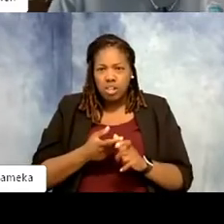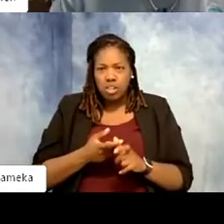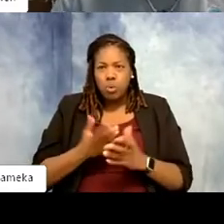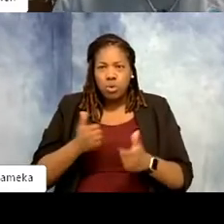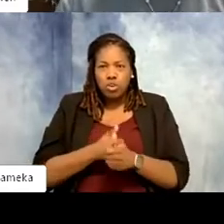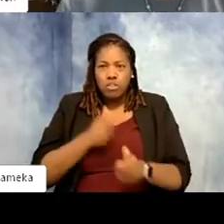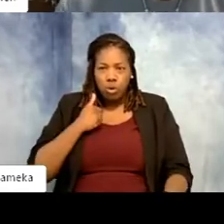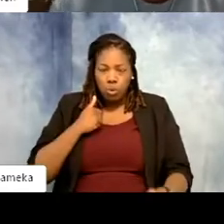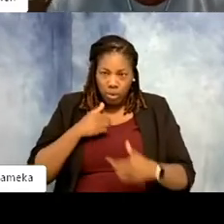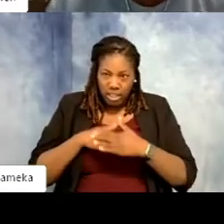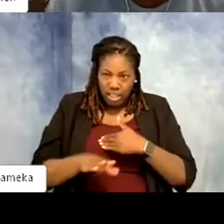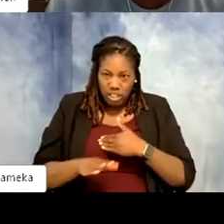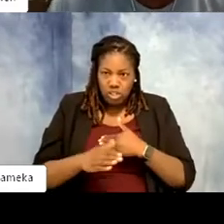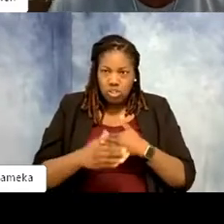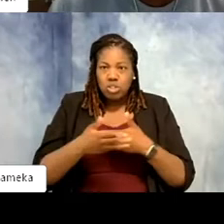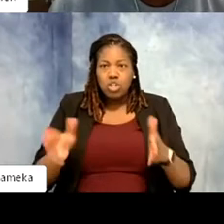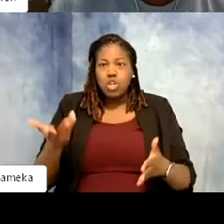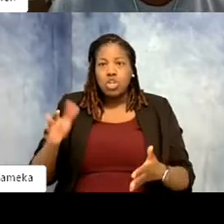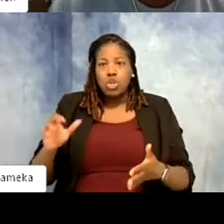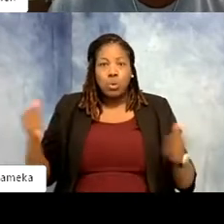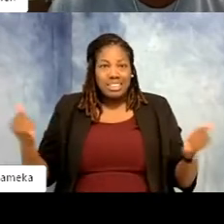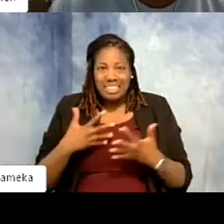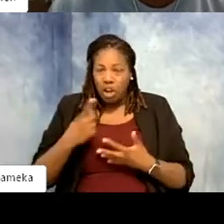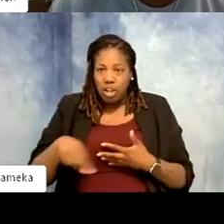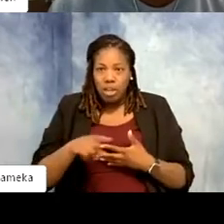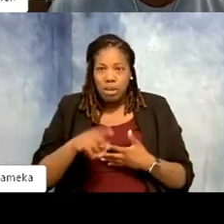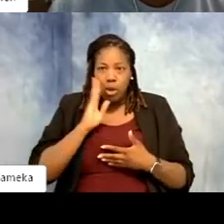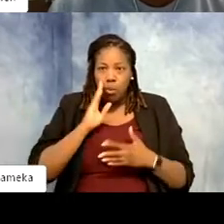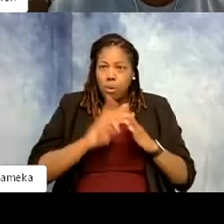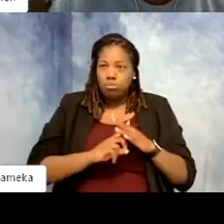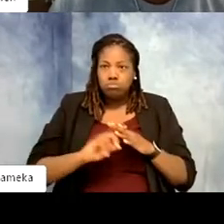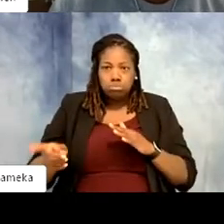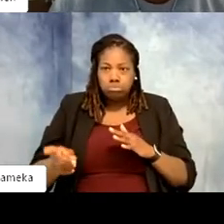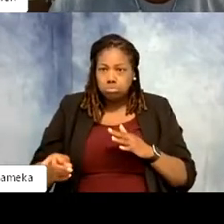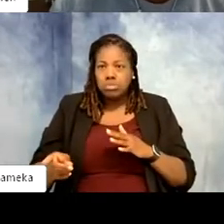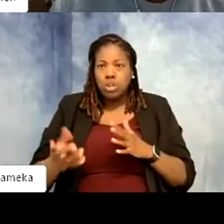an exhibit. You don't want to spook them. They take off running and we want to keep that from being—